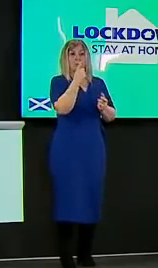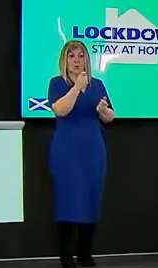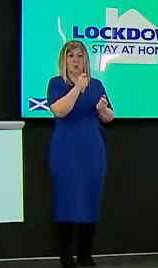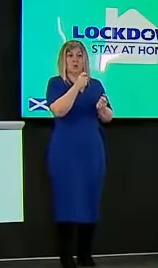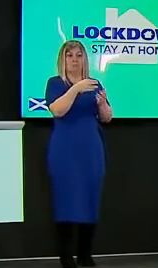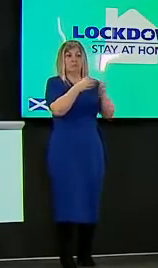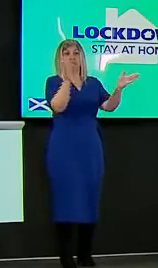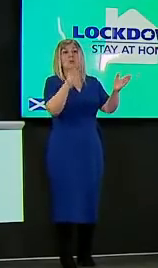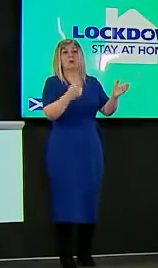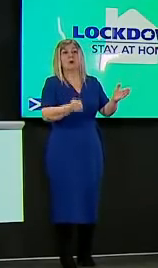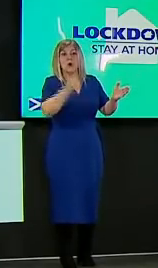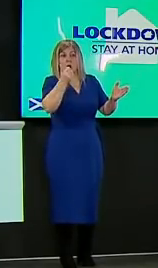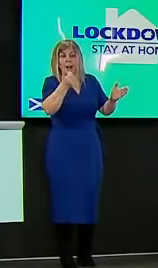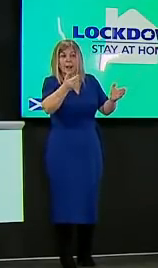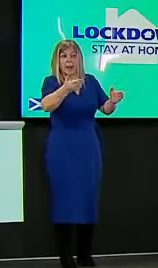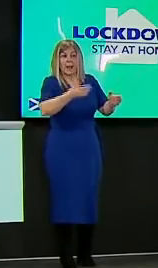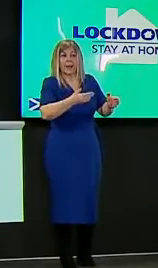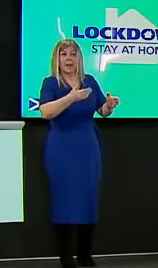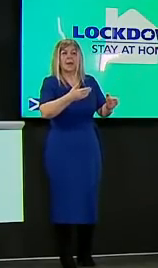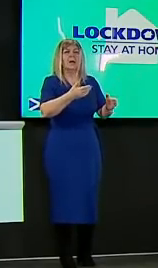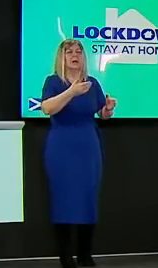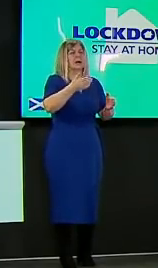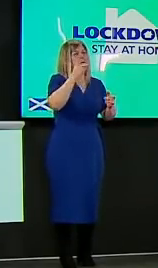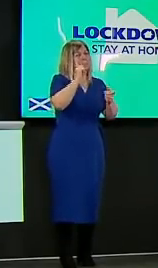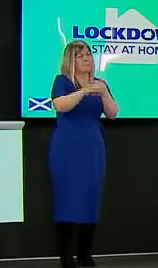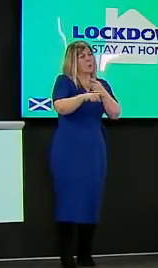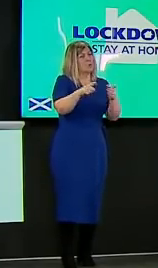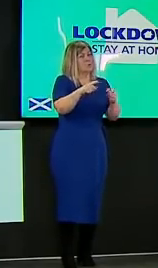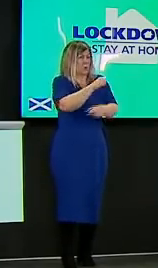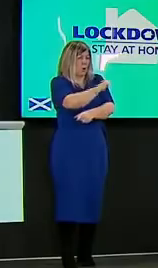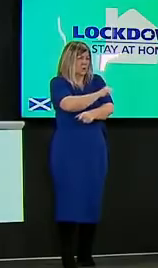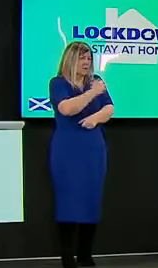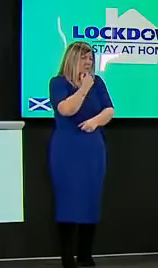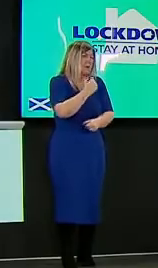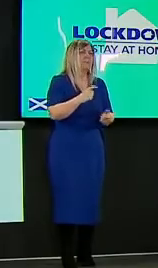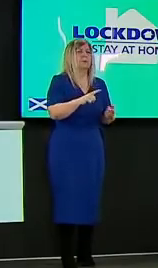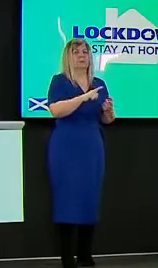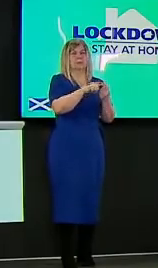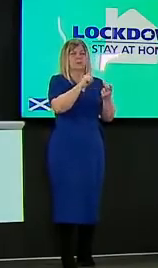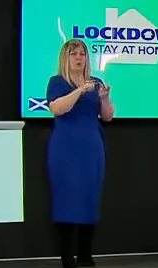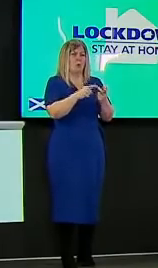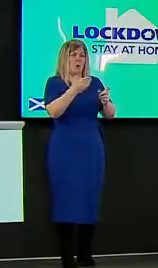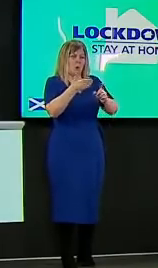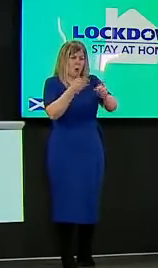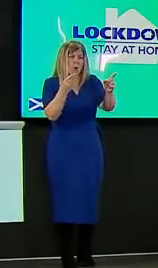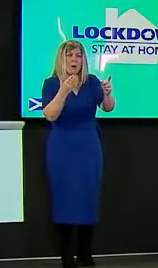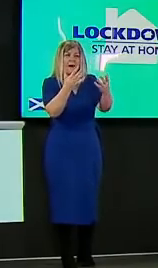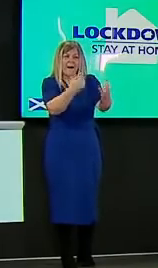mostly cases or is it hospitalizations or you know will we get to a point where hospitalizations do